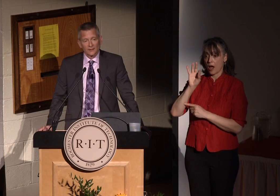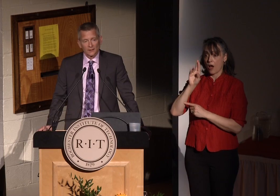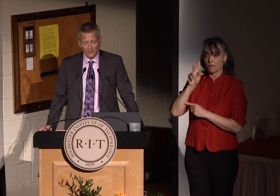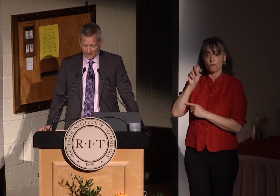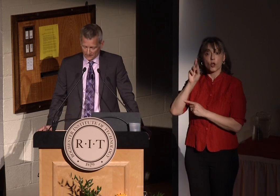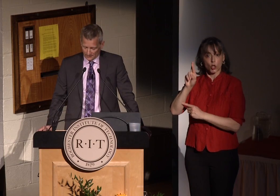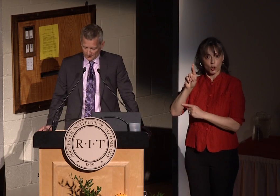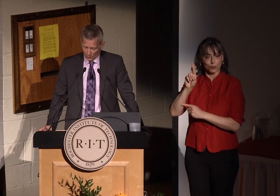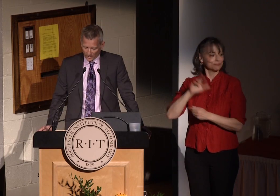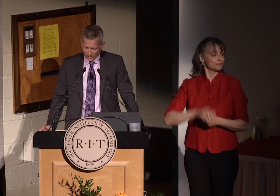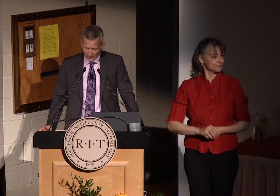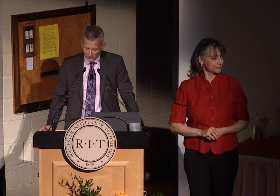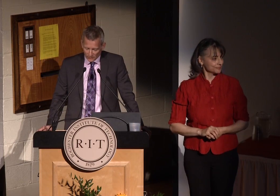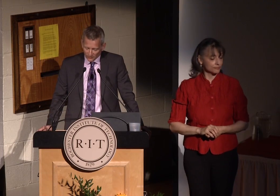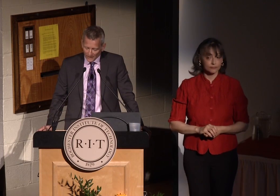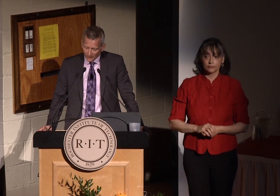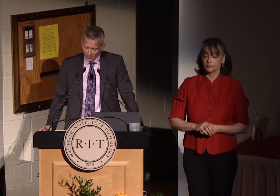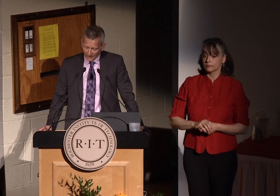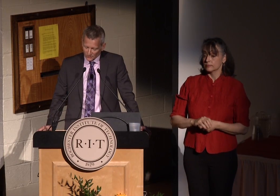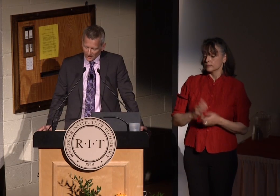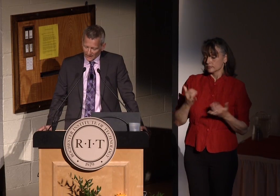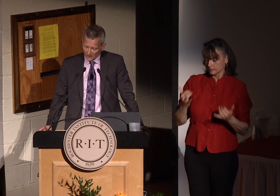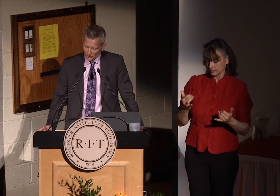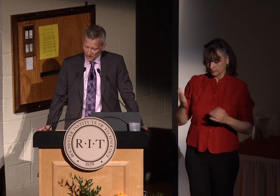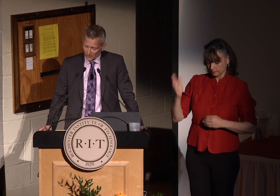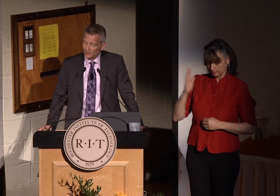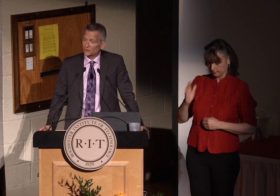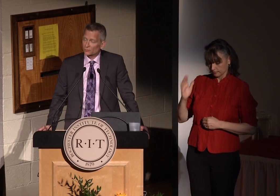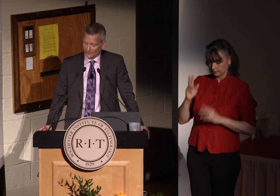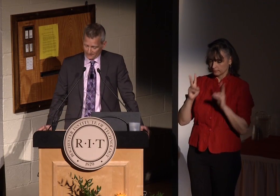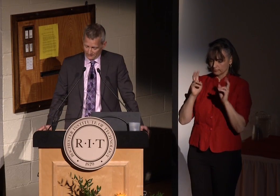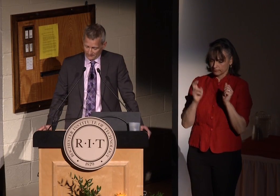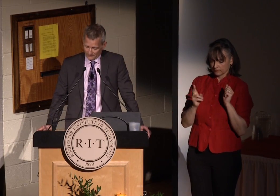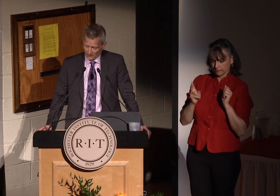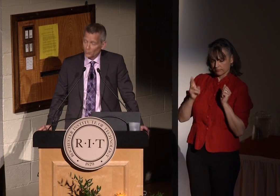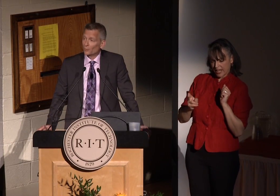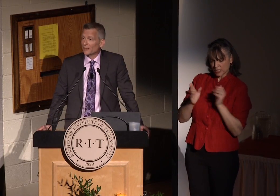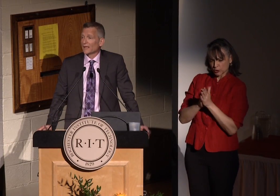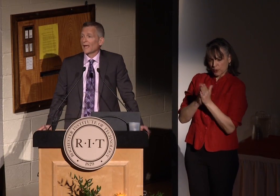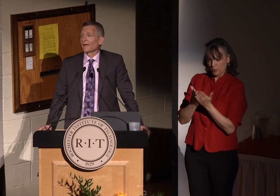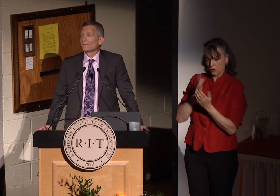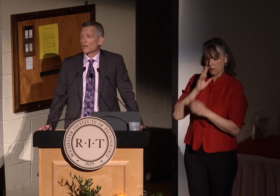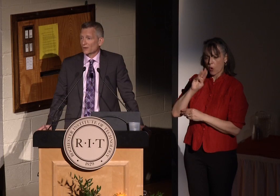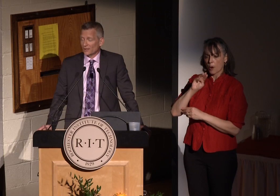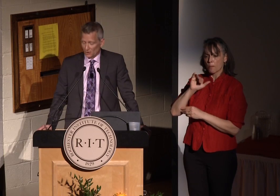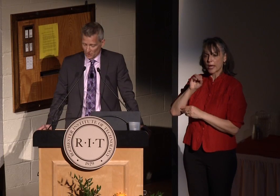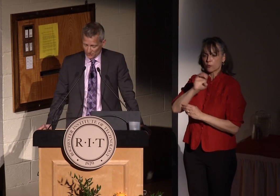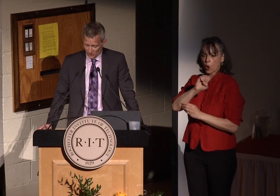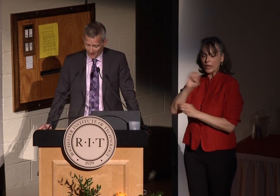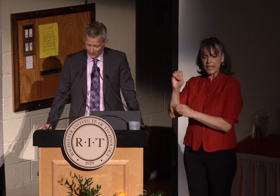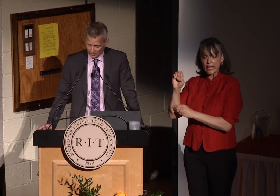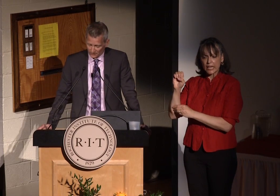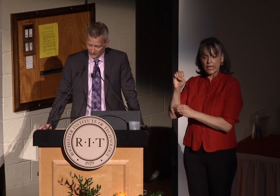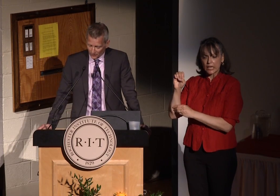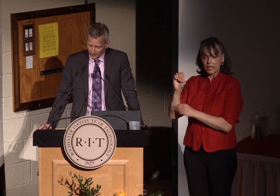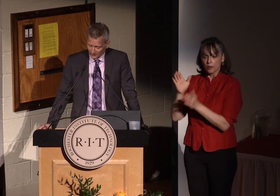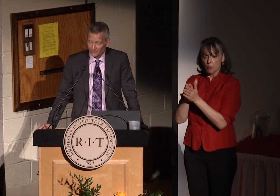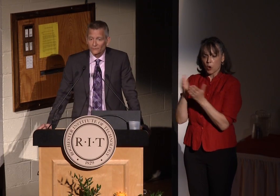When the history of microelectronic engineering is written, there will be a very long chapter devoted to Lynn